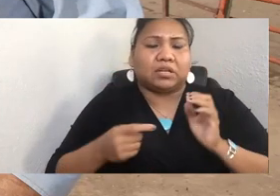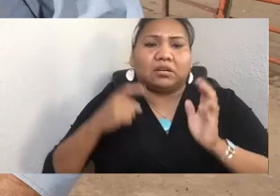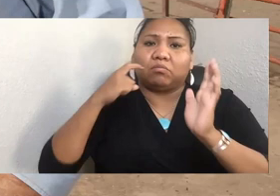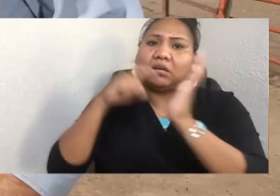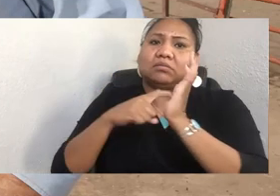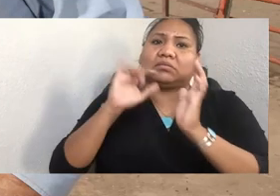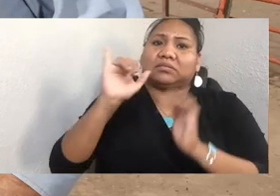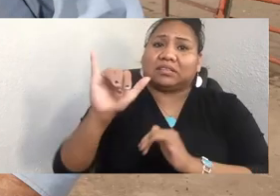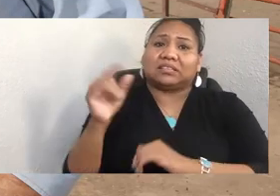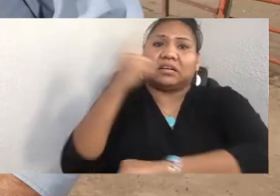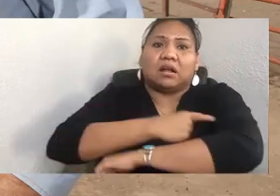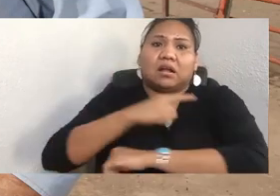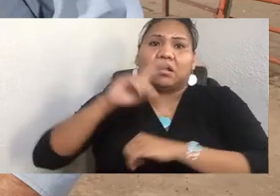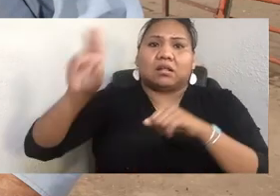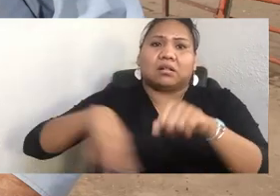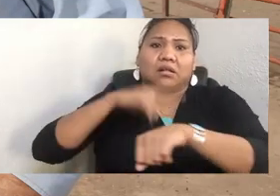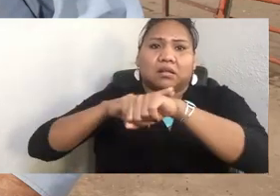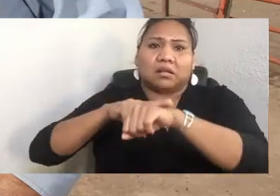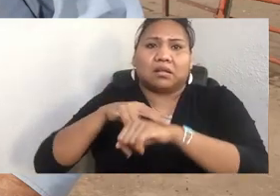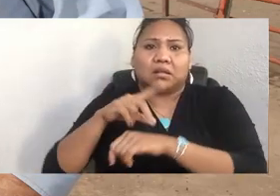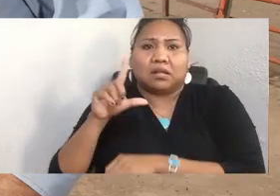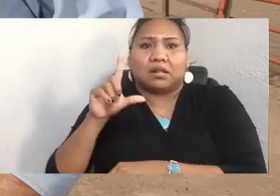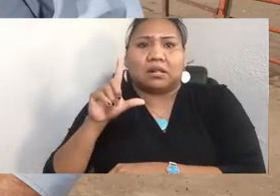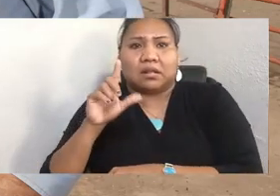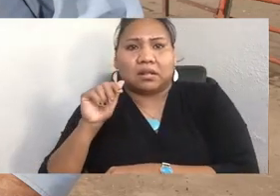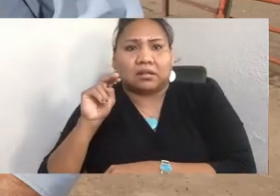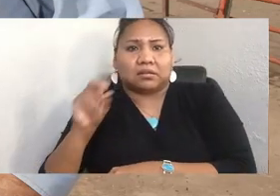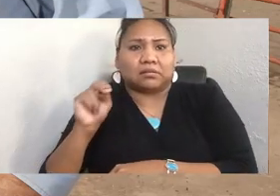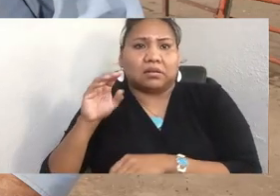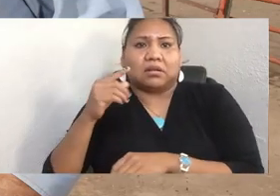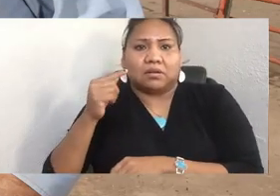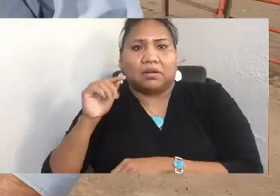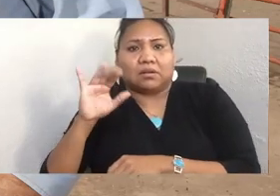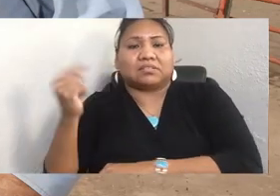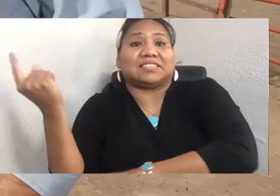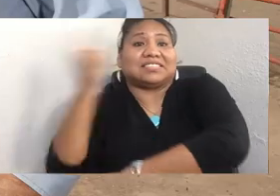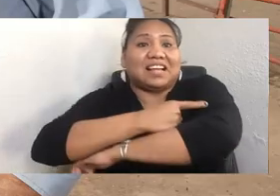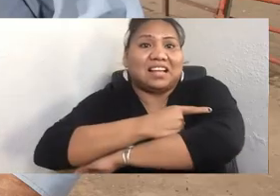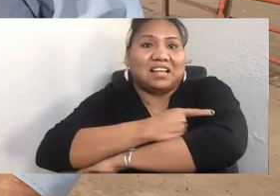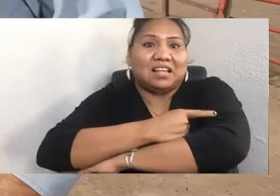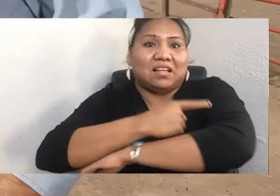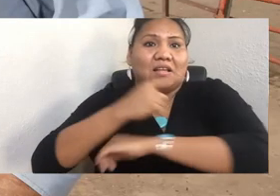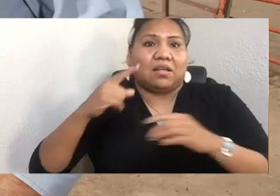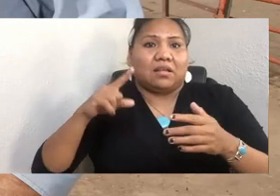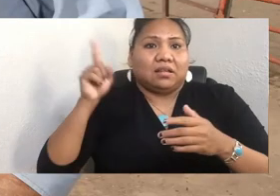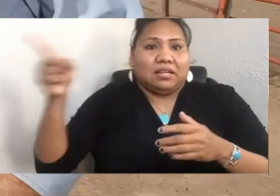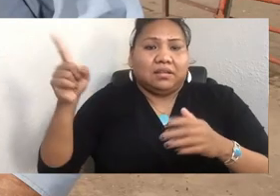statewide, that is. This is a photo of John Trudell. He would want me to tell you that he